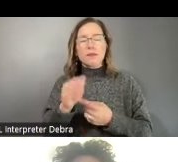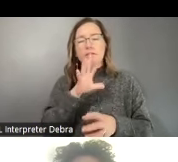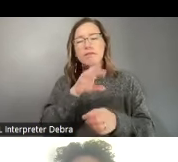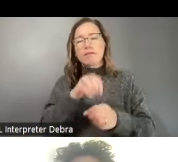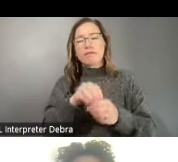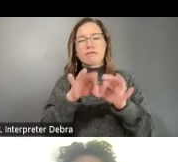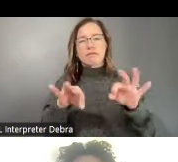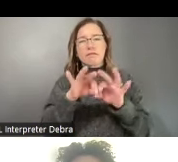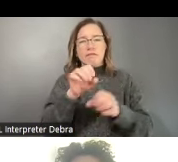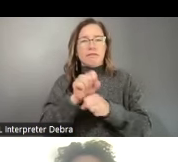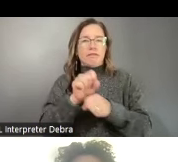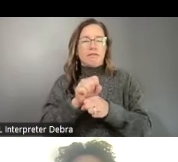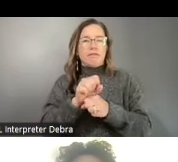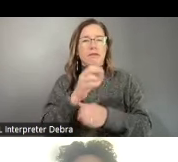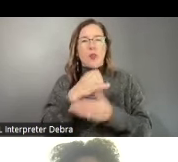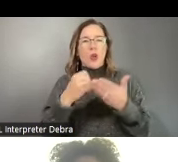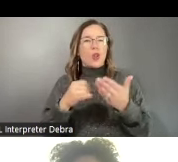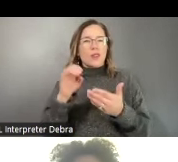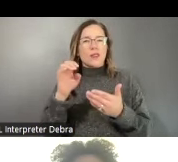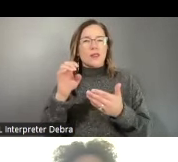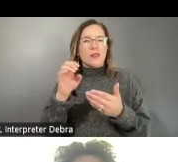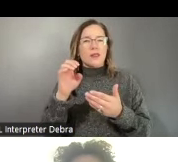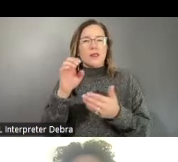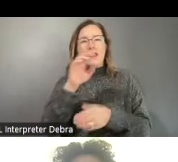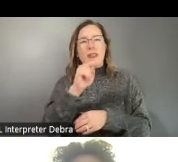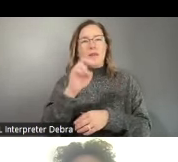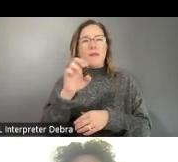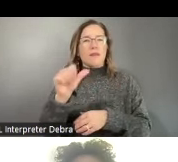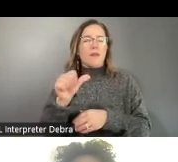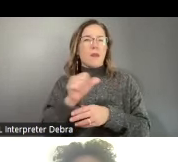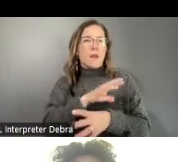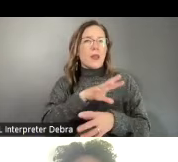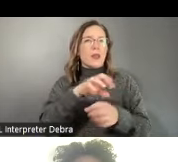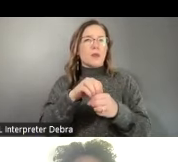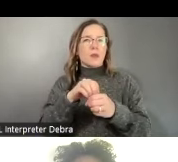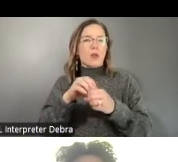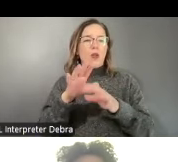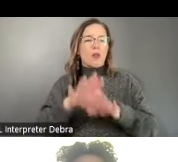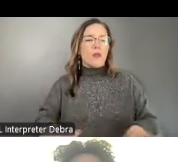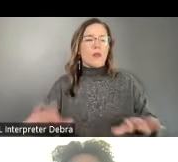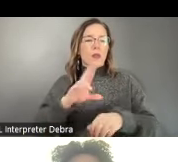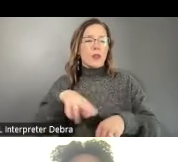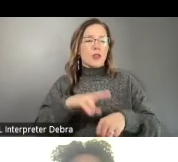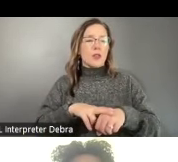work the Arts Endowment is supporting in your communities nationwide. Next National Council on